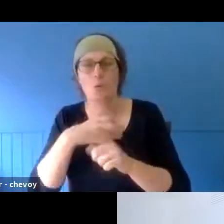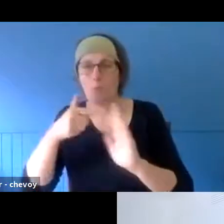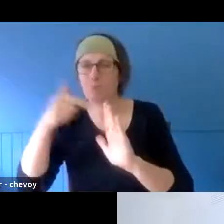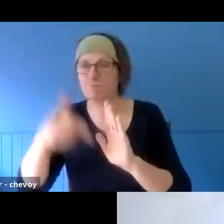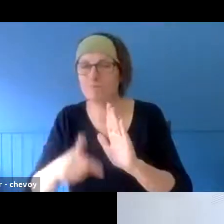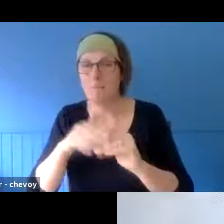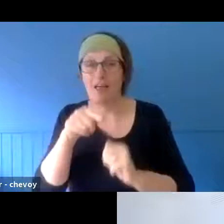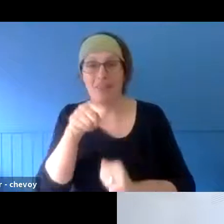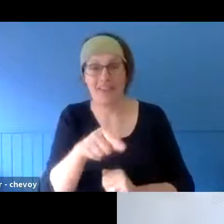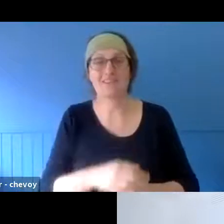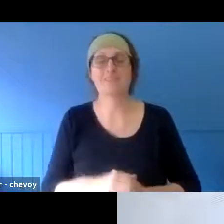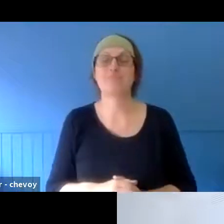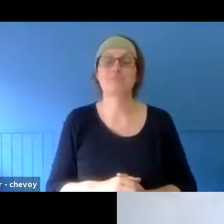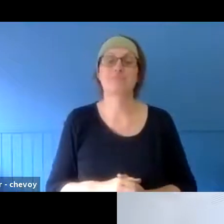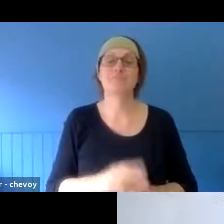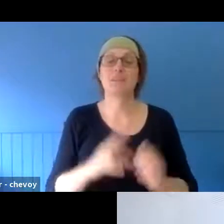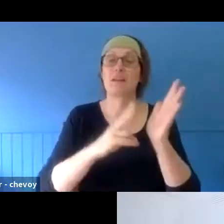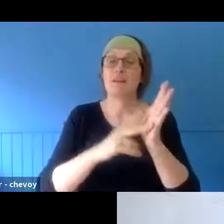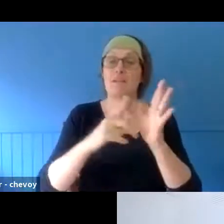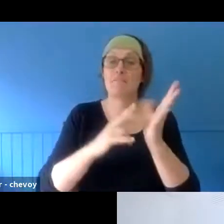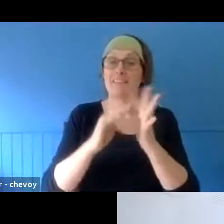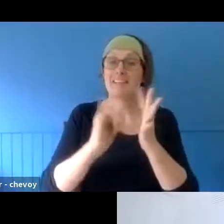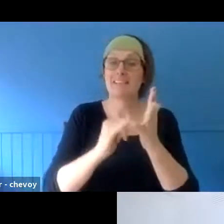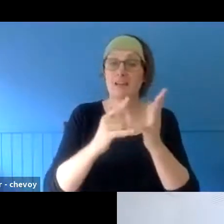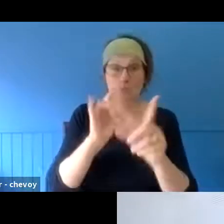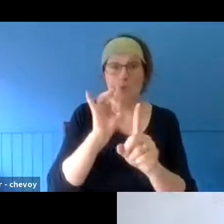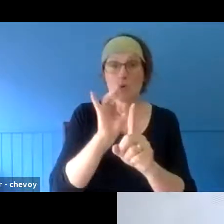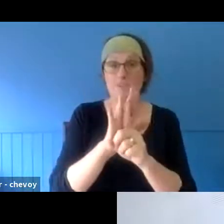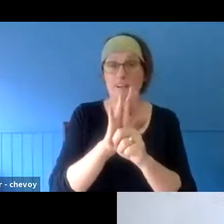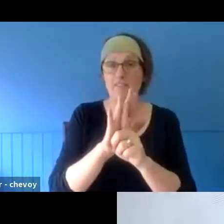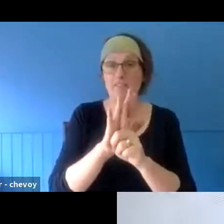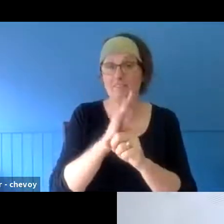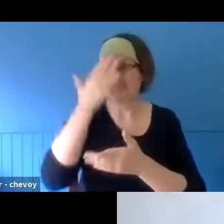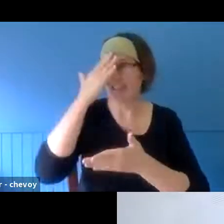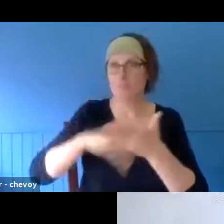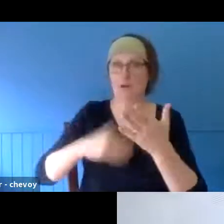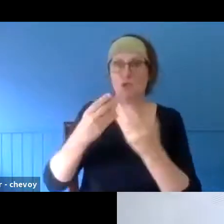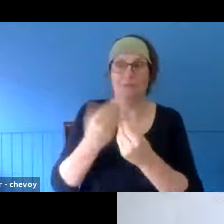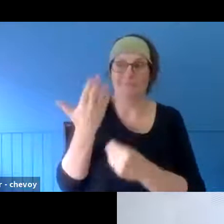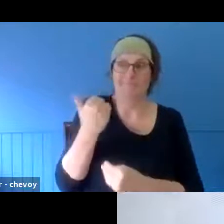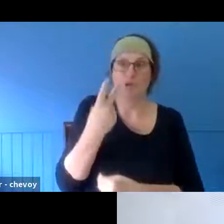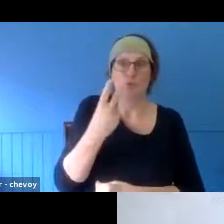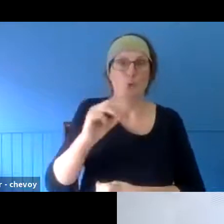has personal experience of the recent 2019 bushfires. I wanted to